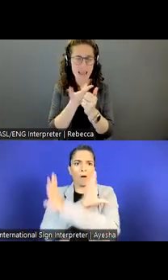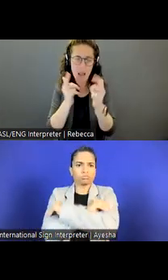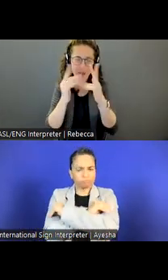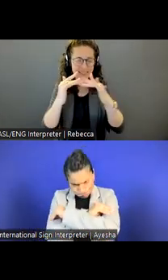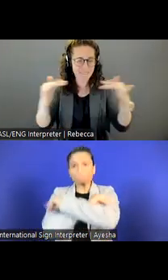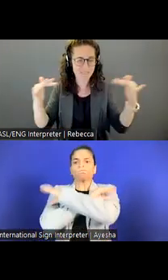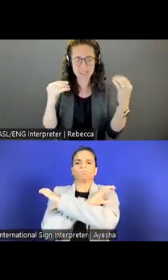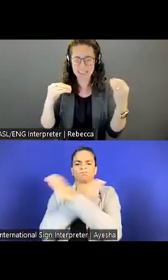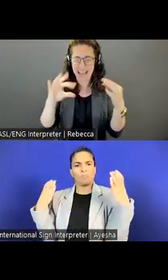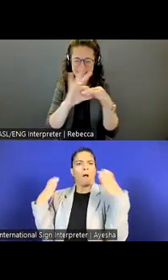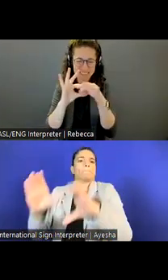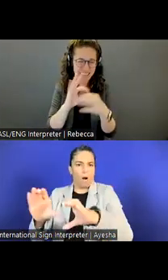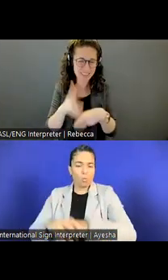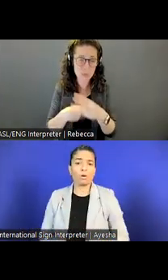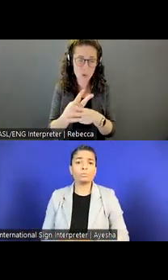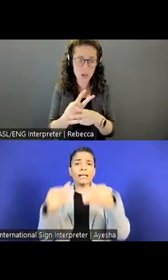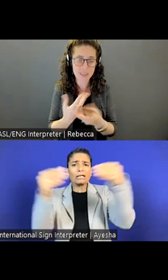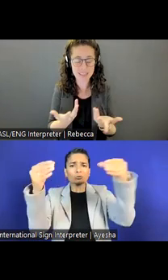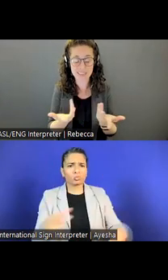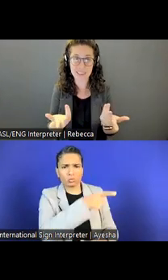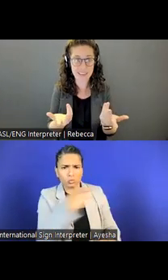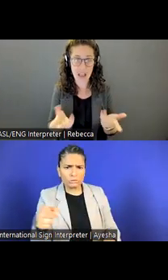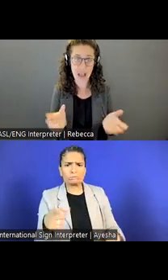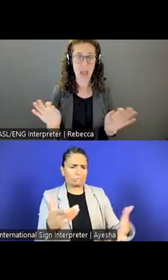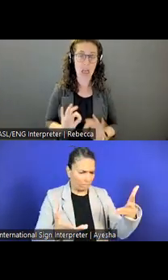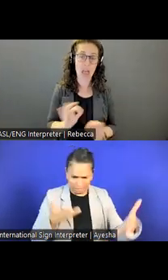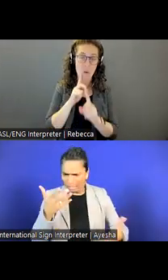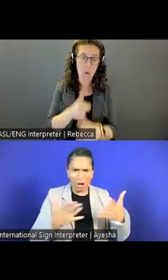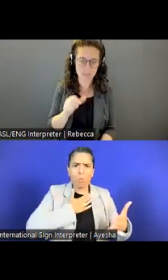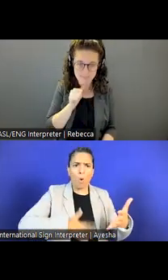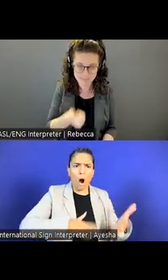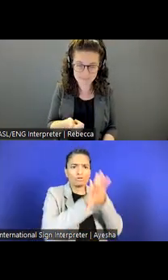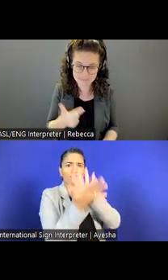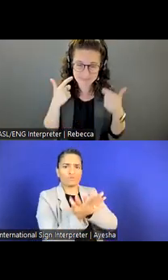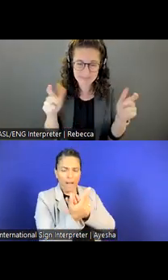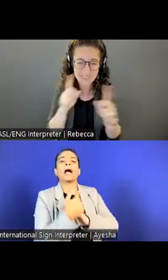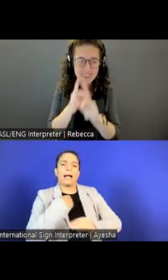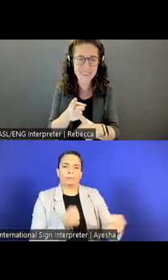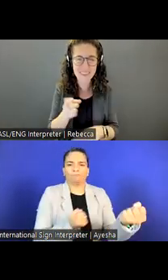So it's pretty big thing that we're aiming for here.